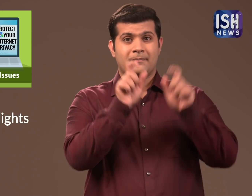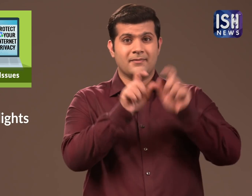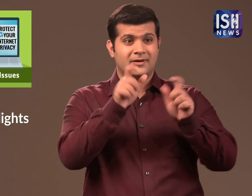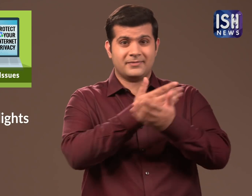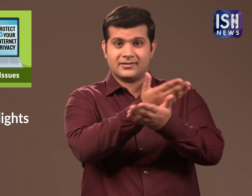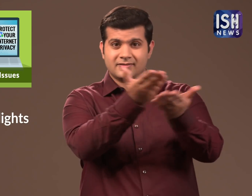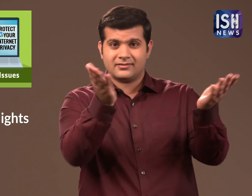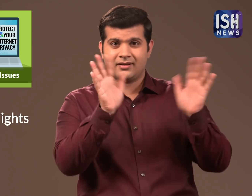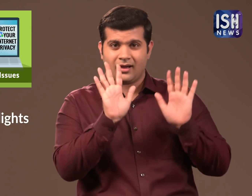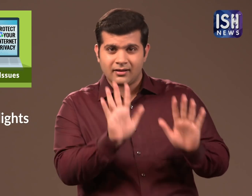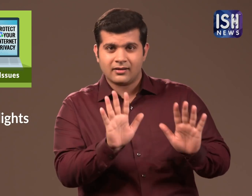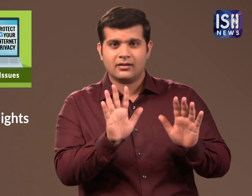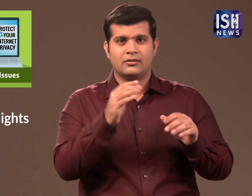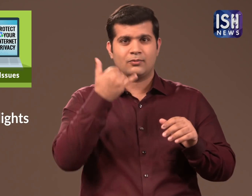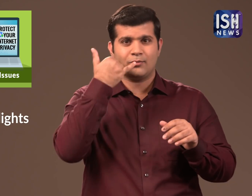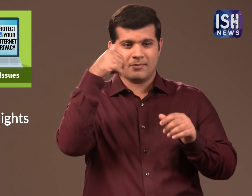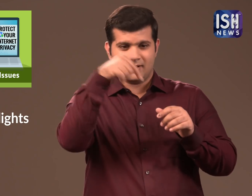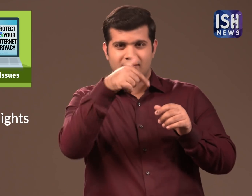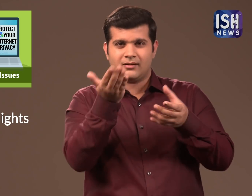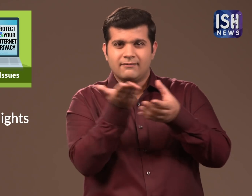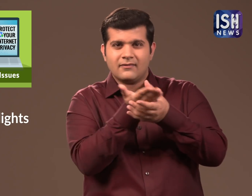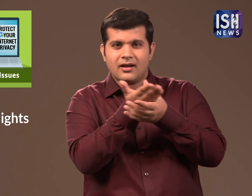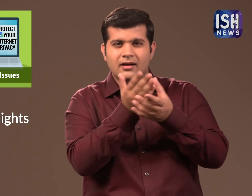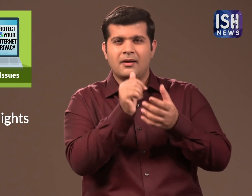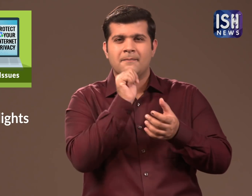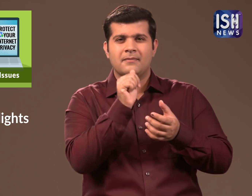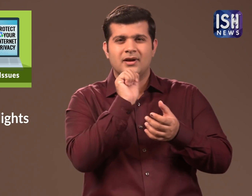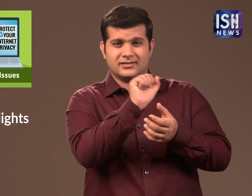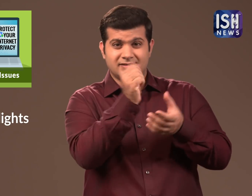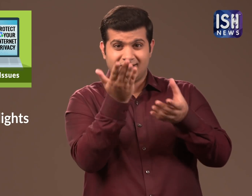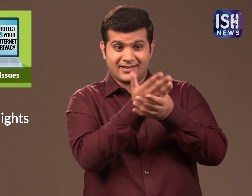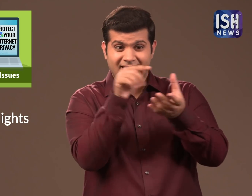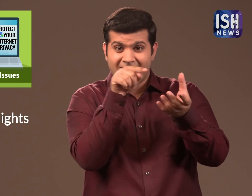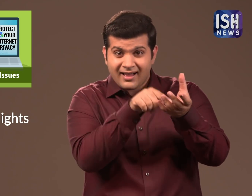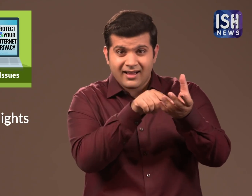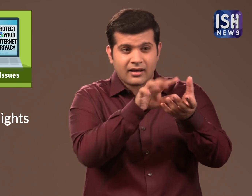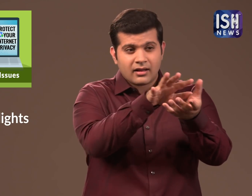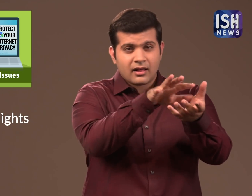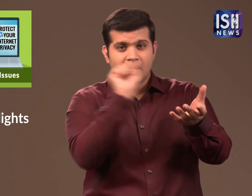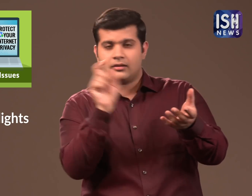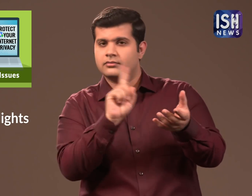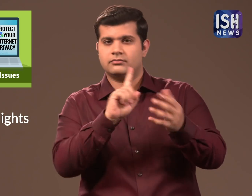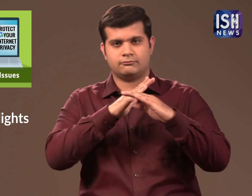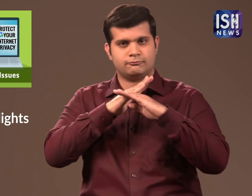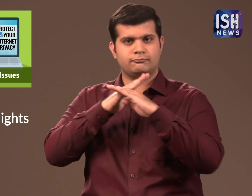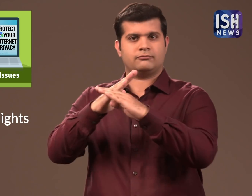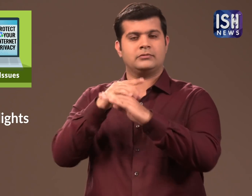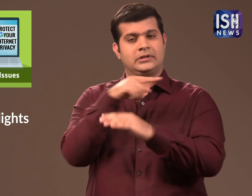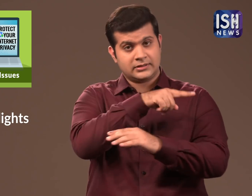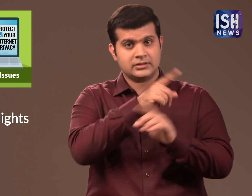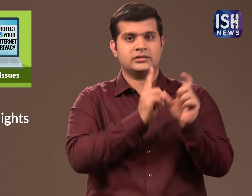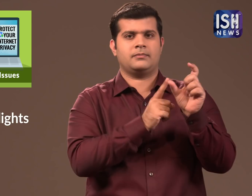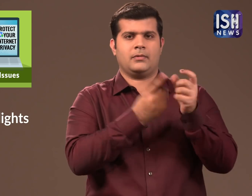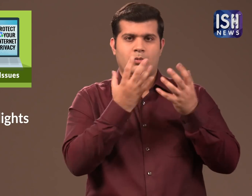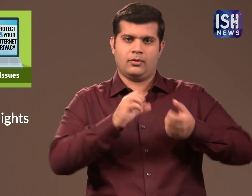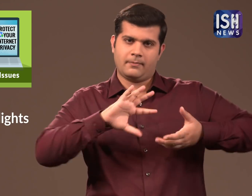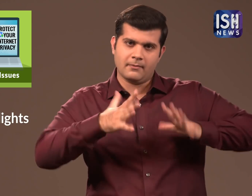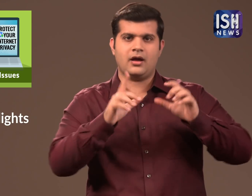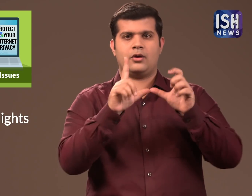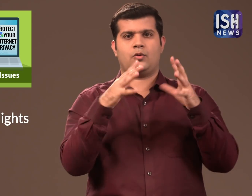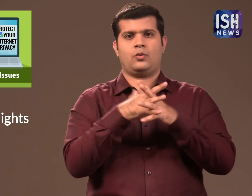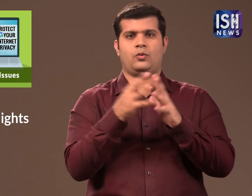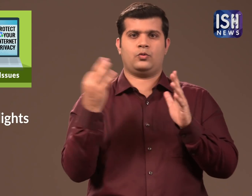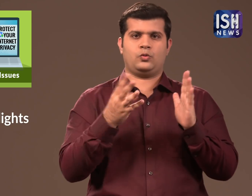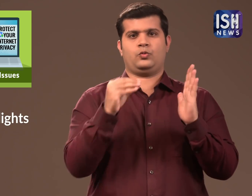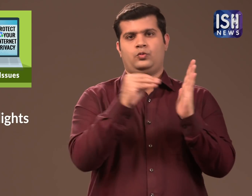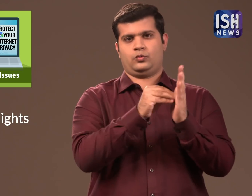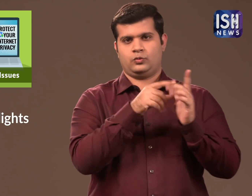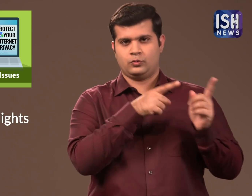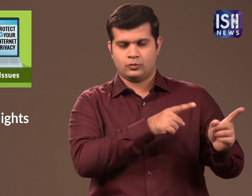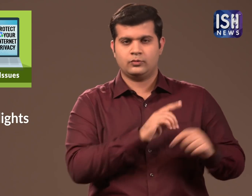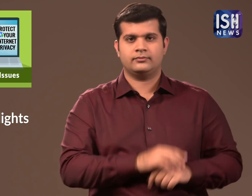The CPI(M) wants to introduce new laws to protect the people from misuse of their private data.